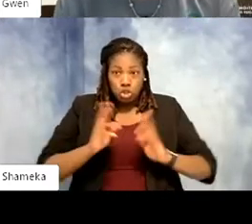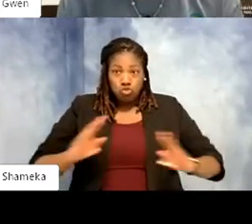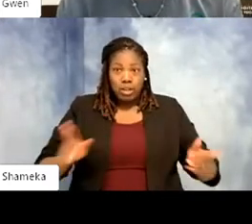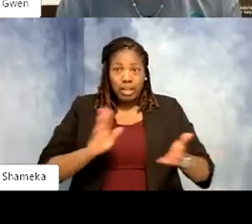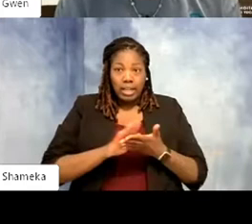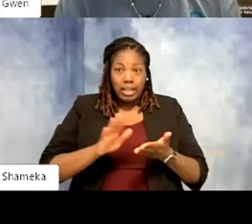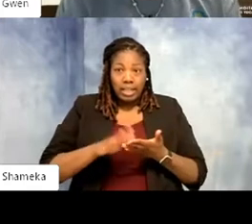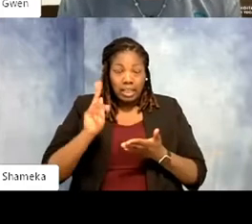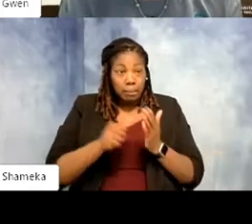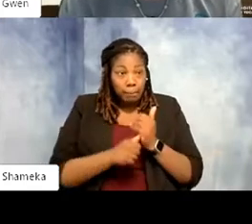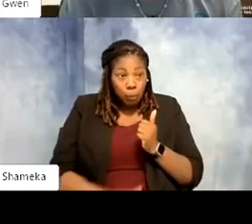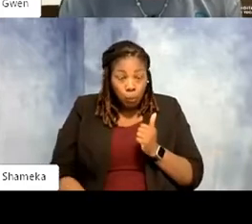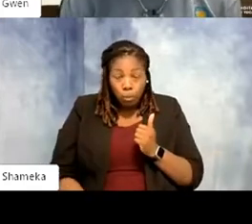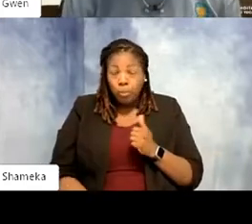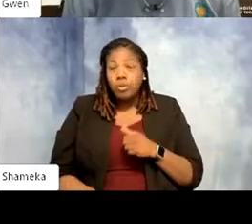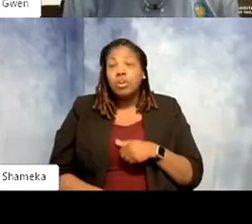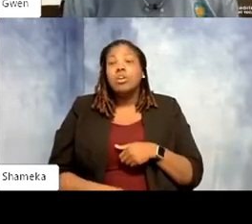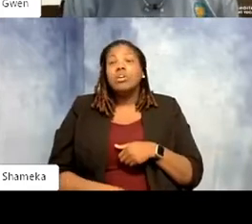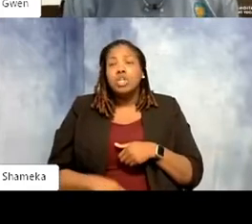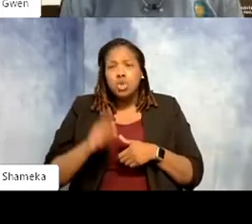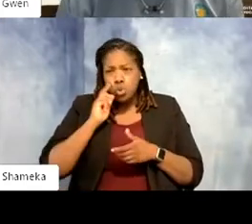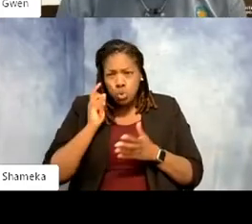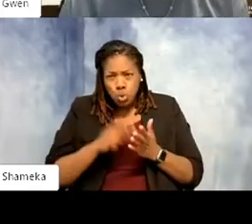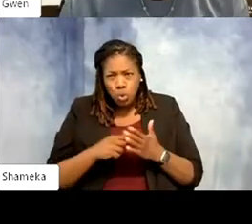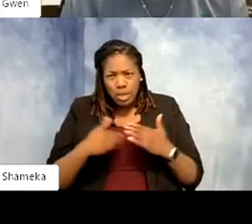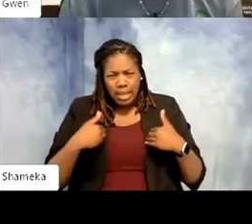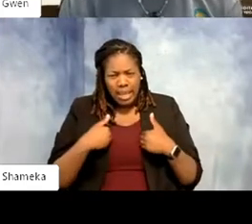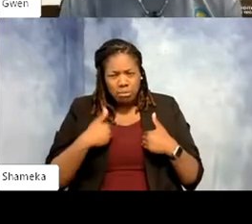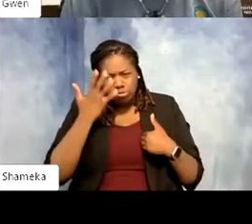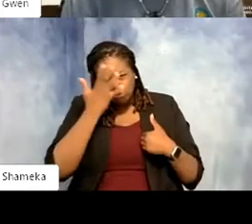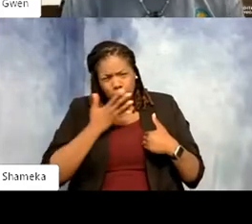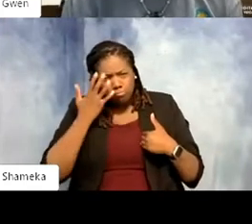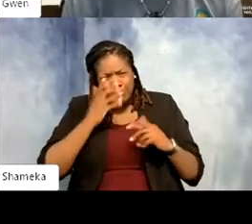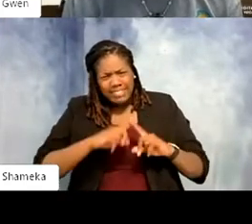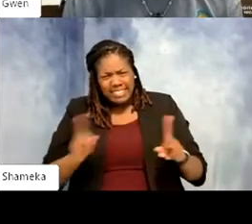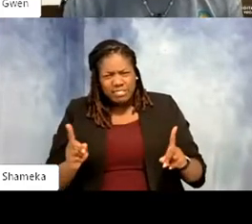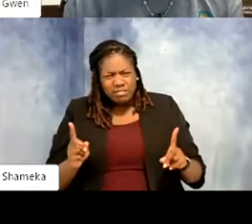You're also the one that can notice when an animal is not well. You you know that animal like you know